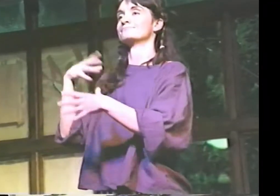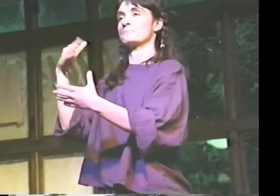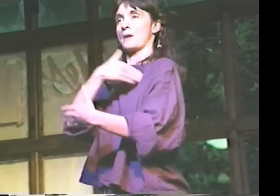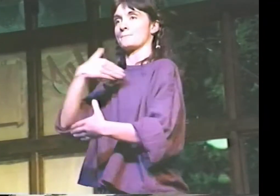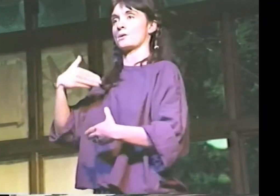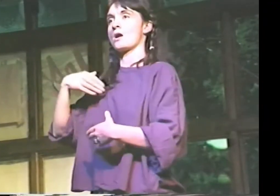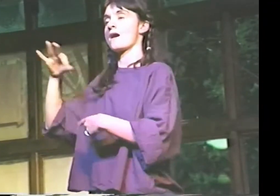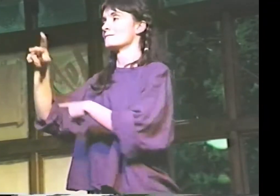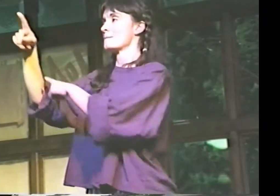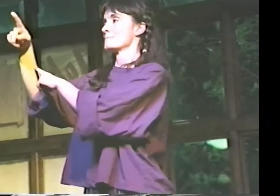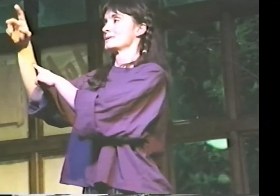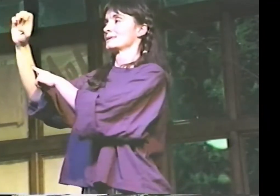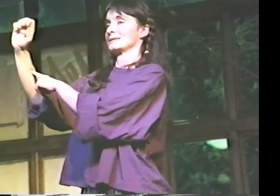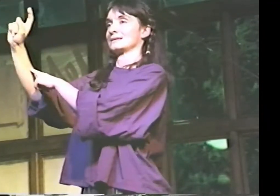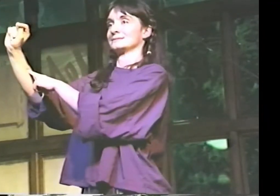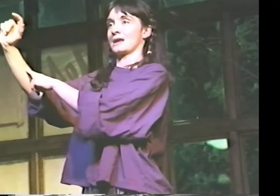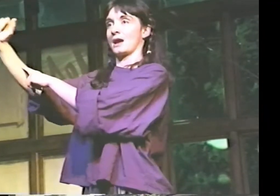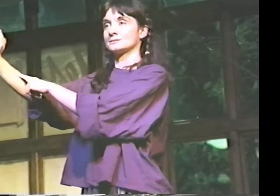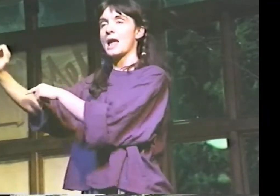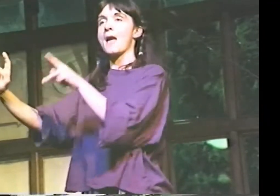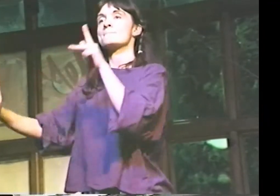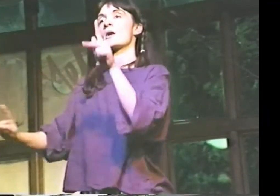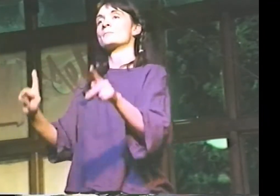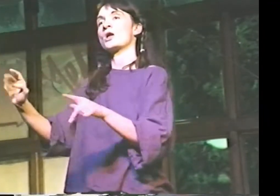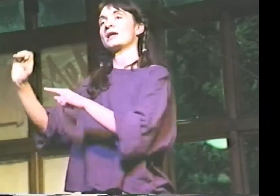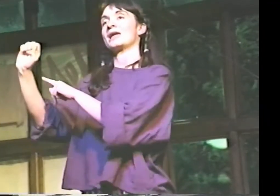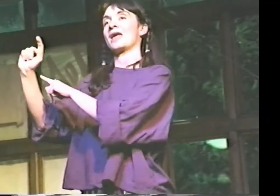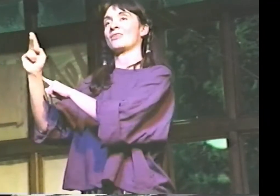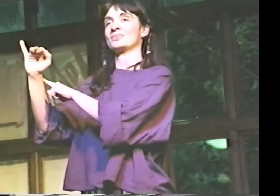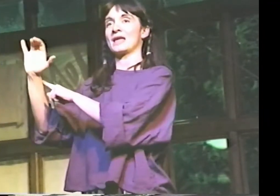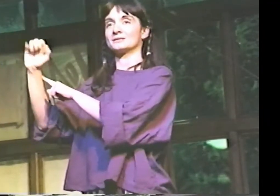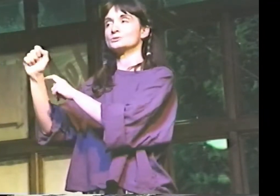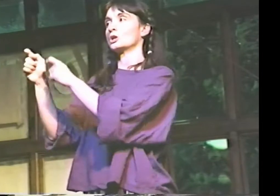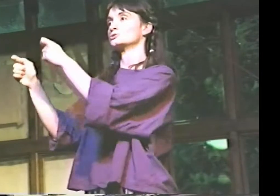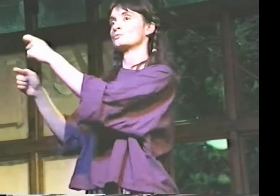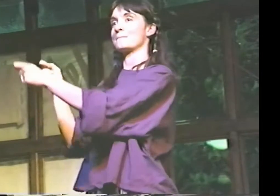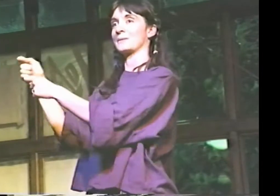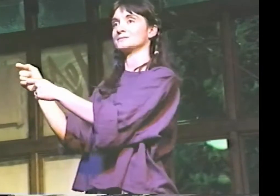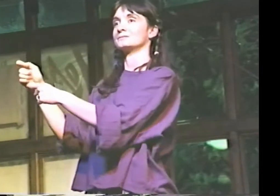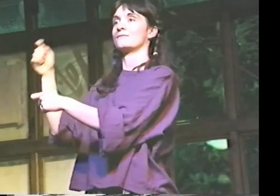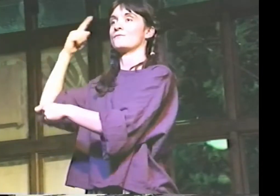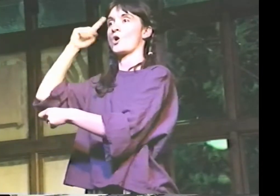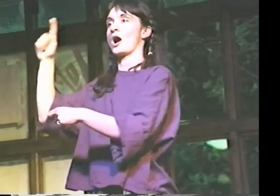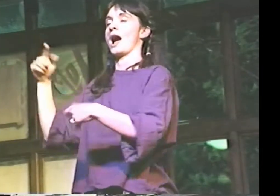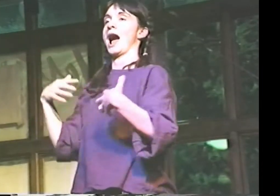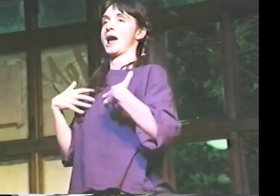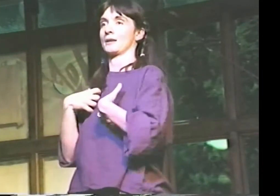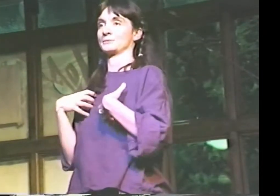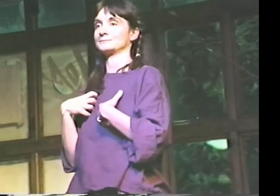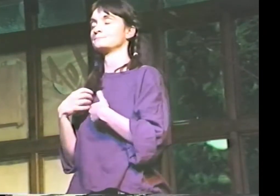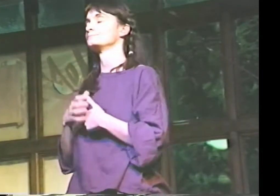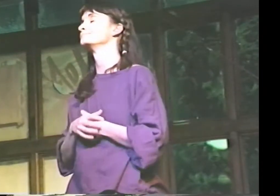AND I'M A MEMBER OF PETA-- PEOPLE FOR THE ETHICAL TREATMENT OF ANIMALS.